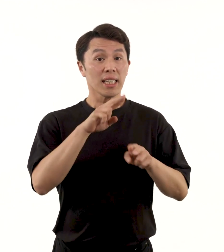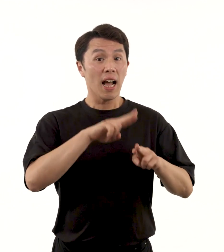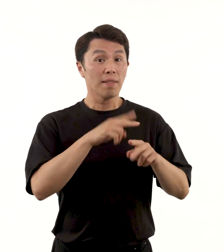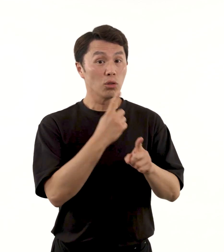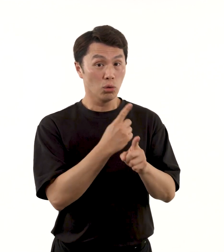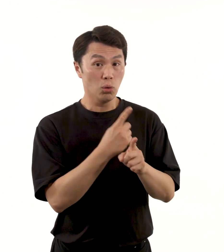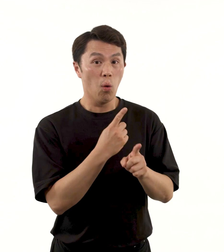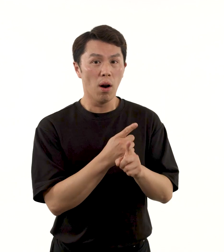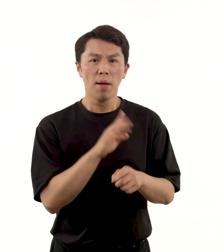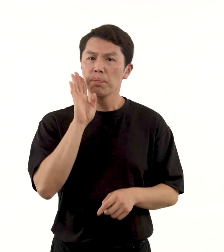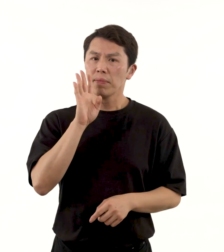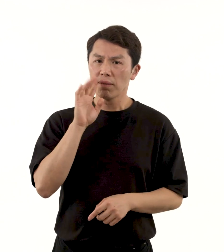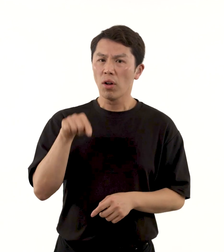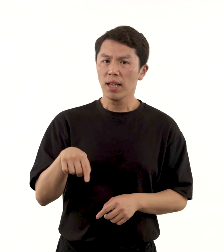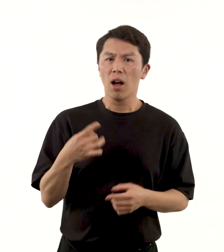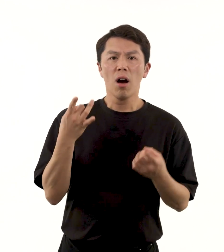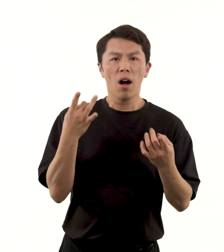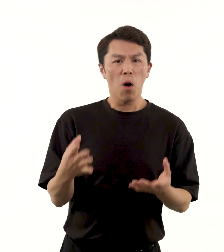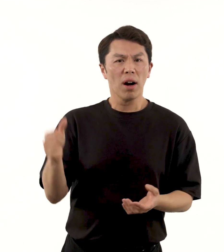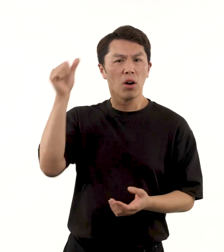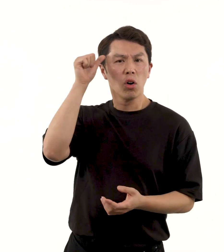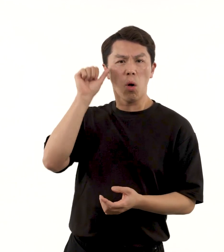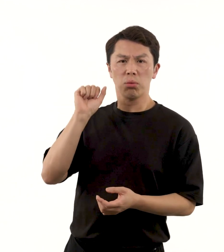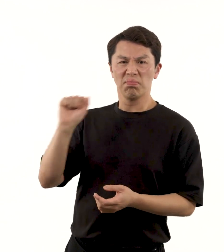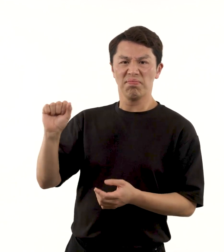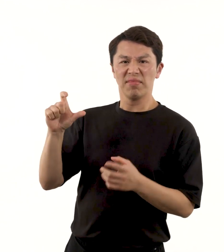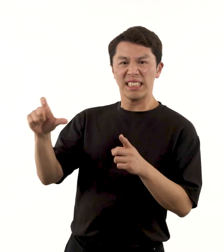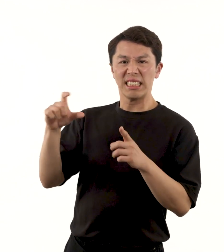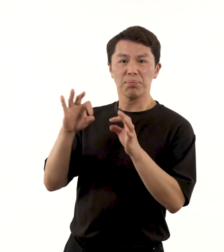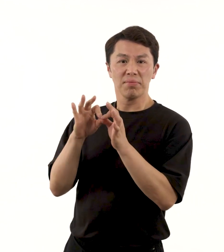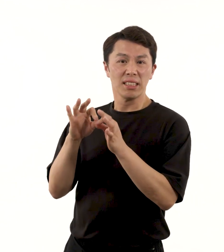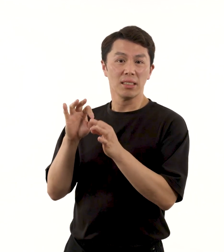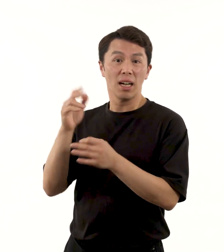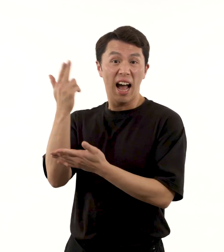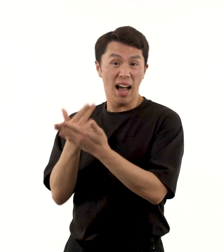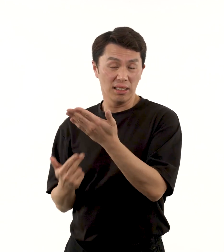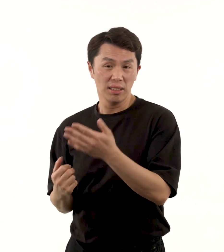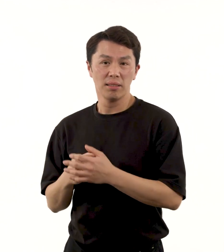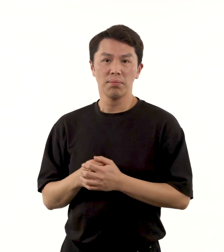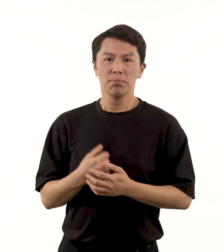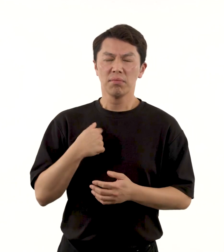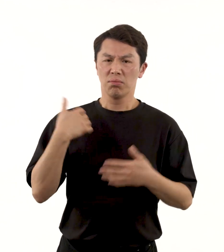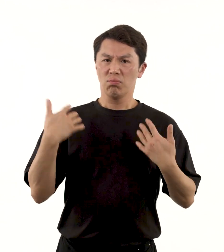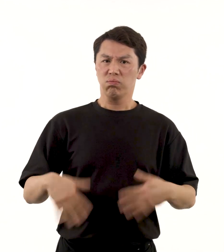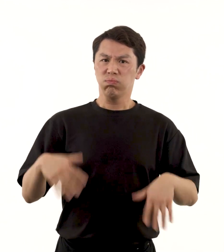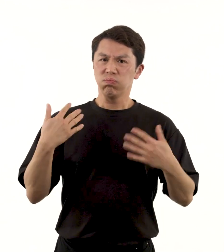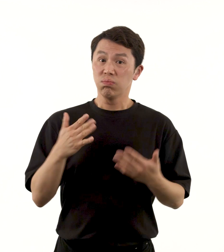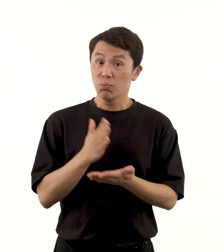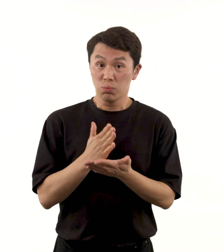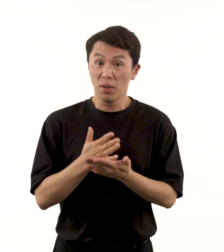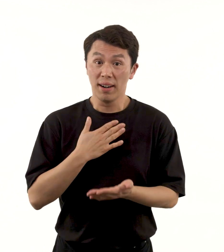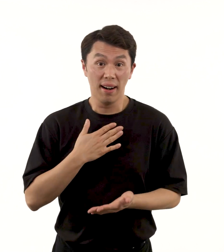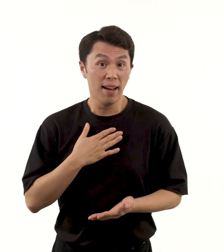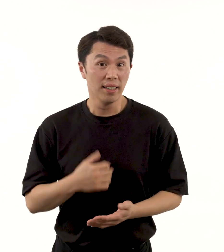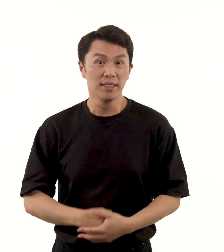‘I was already familiar with Chris’s paintings and really admired his work,’ says Fenoglio.